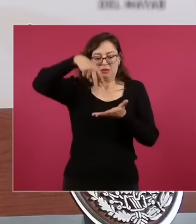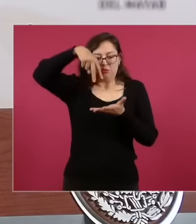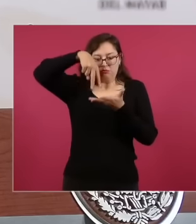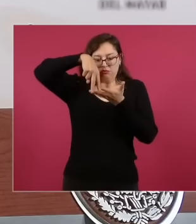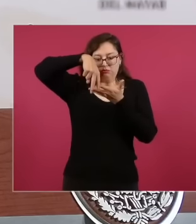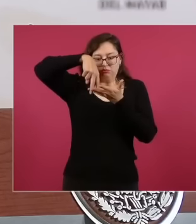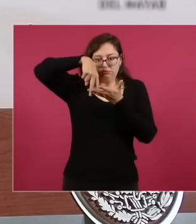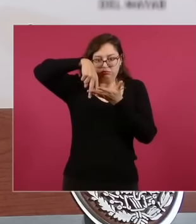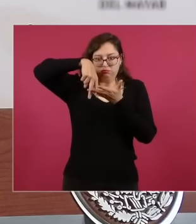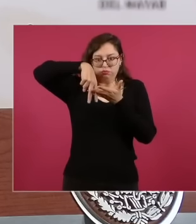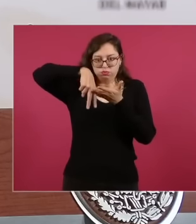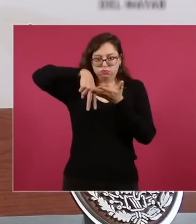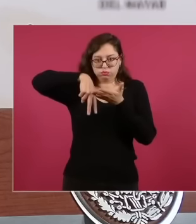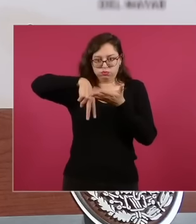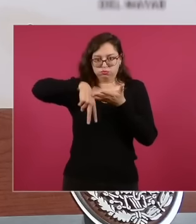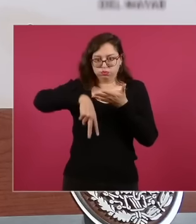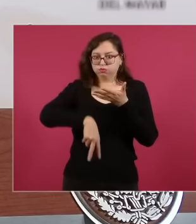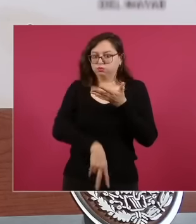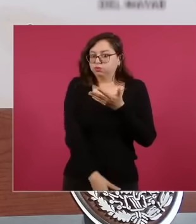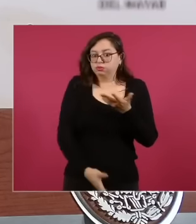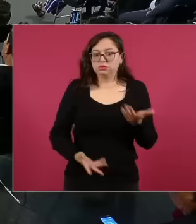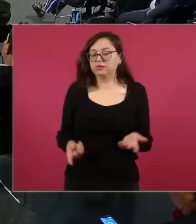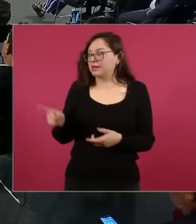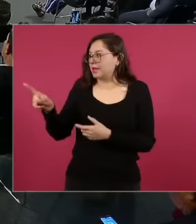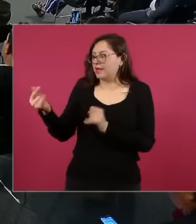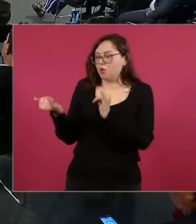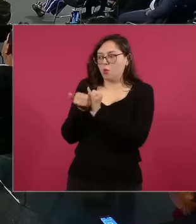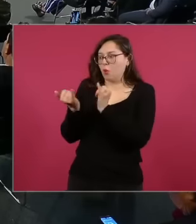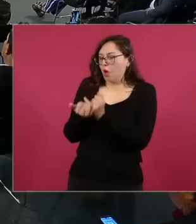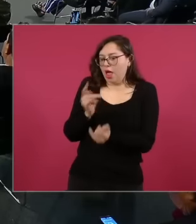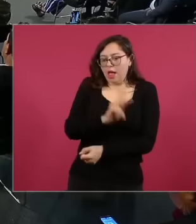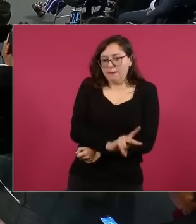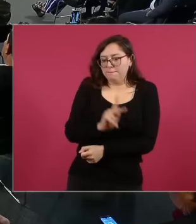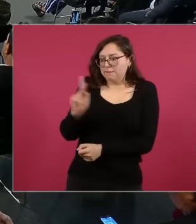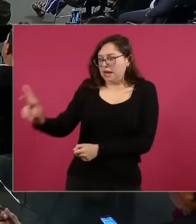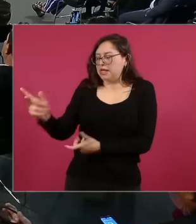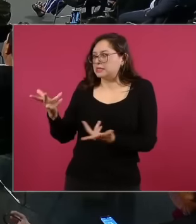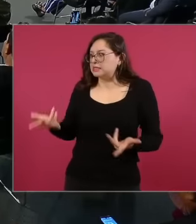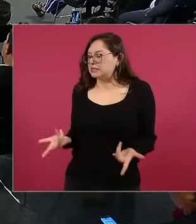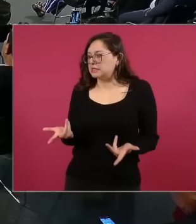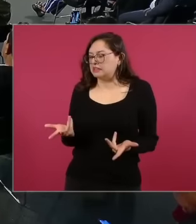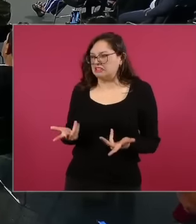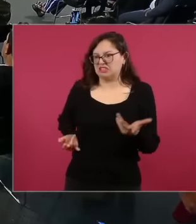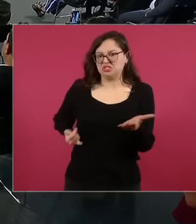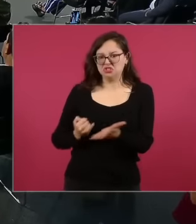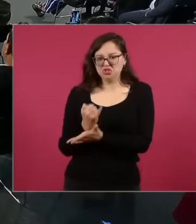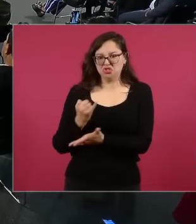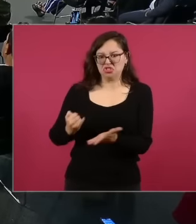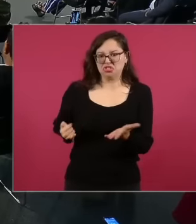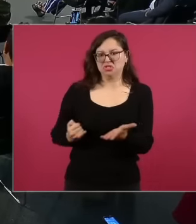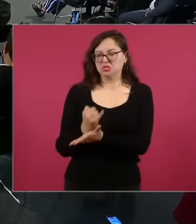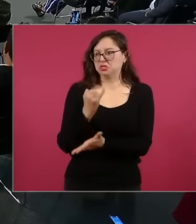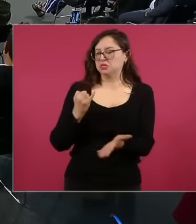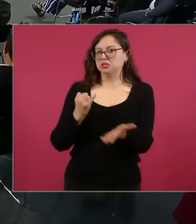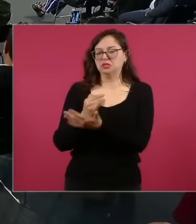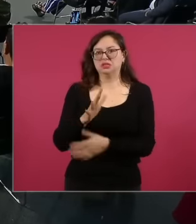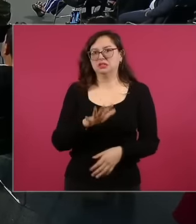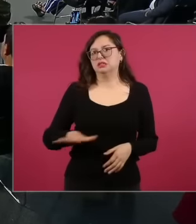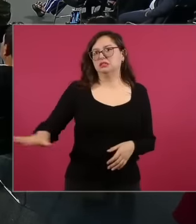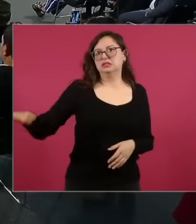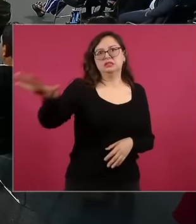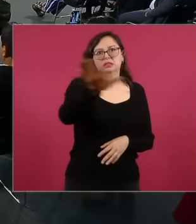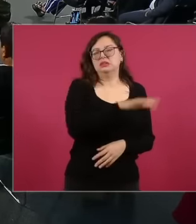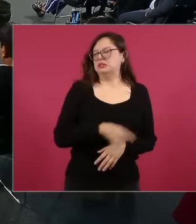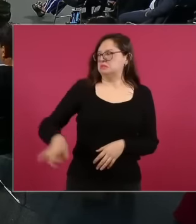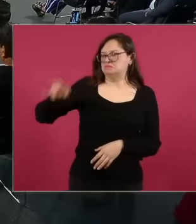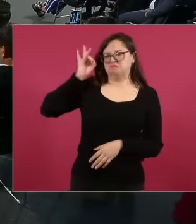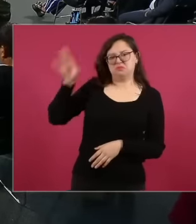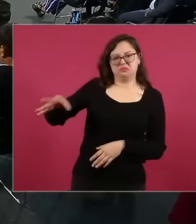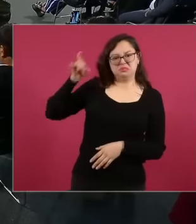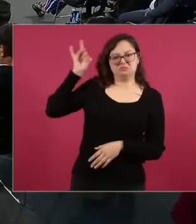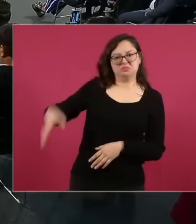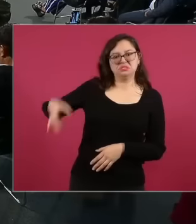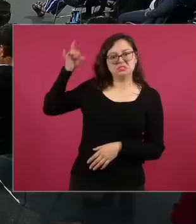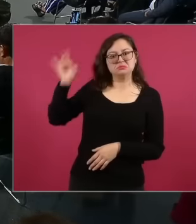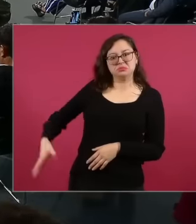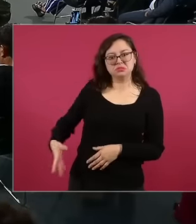then also out of decorum for the institution and for themselves,